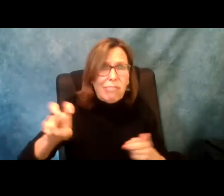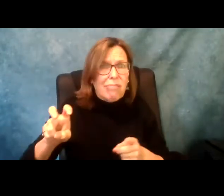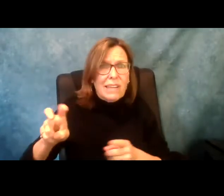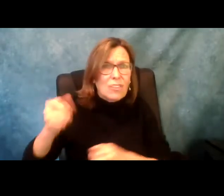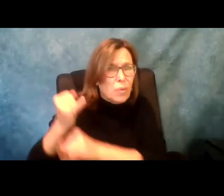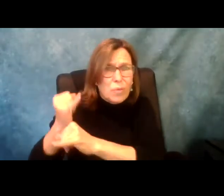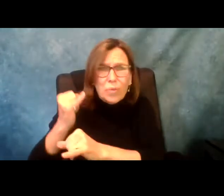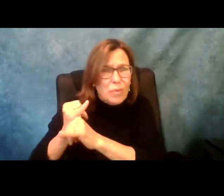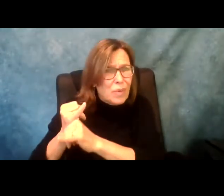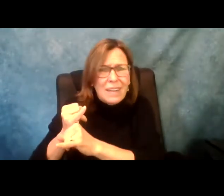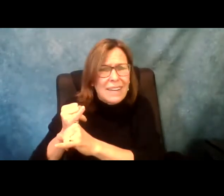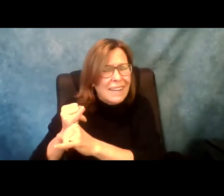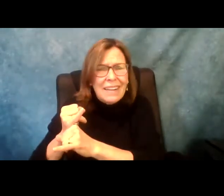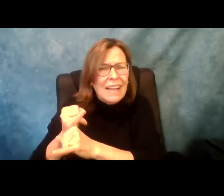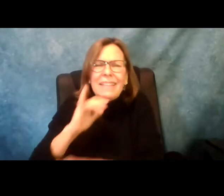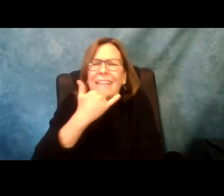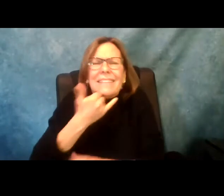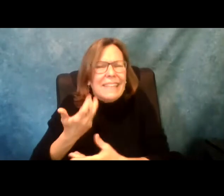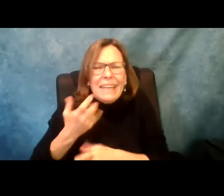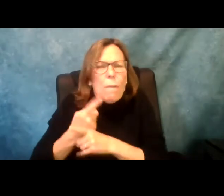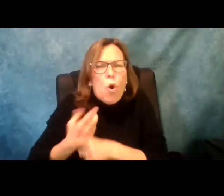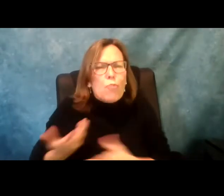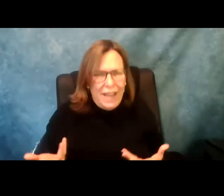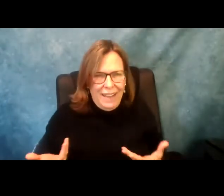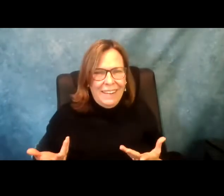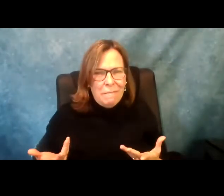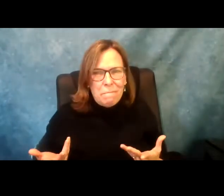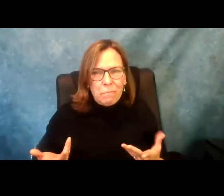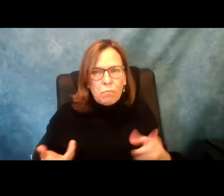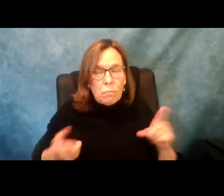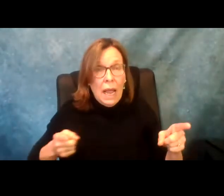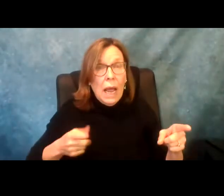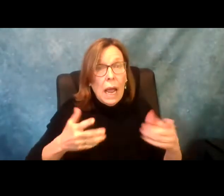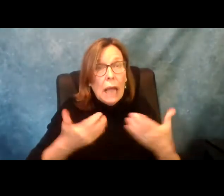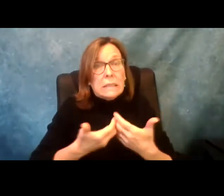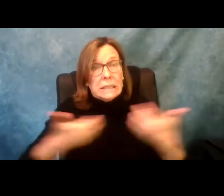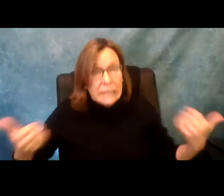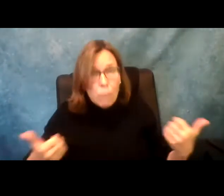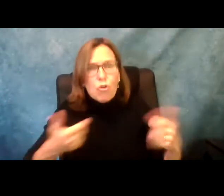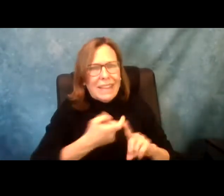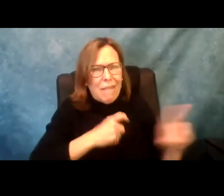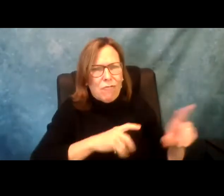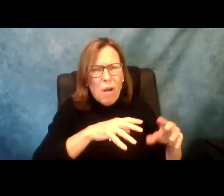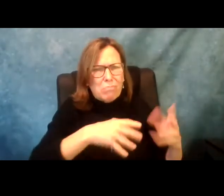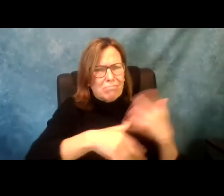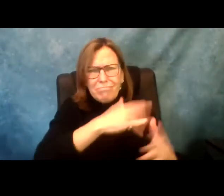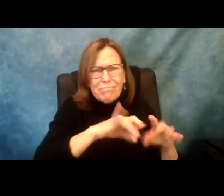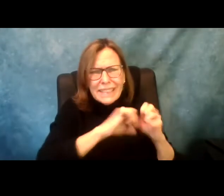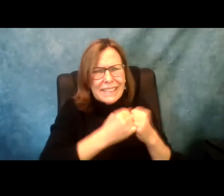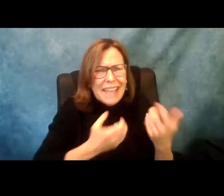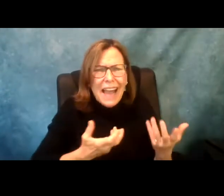saying, I want to age in place , I want to age at home. Then people with disabilities who do not want to go into a